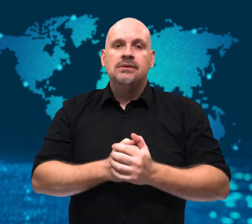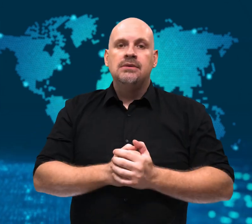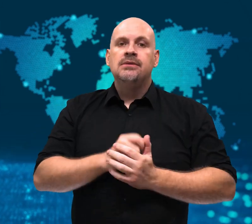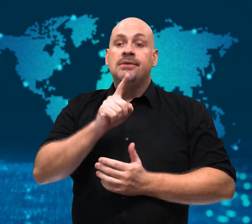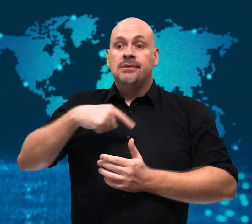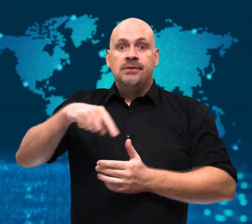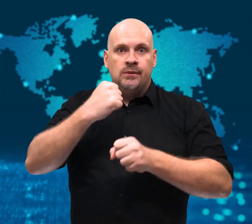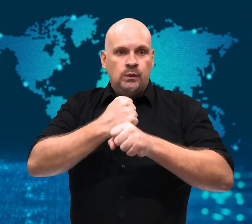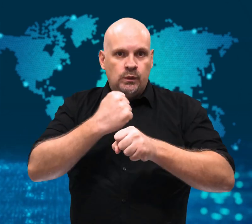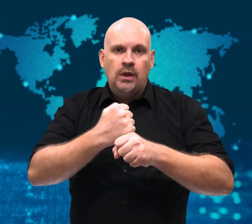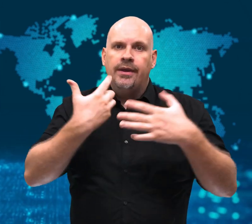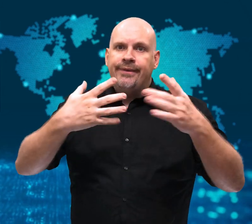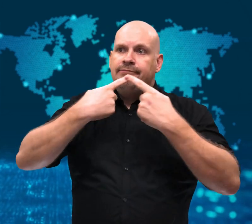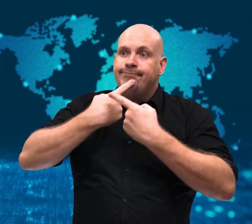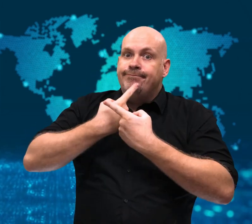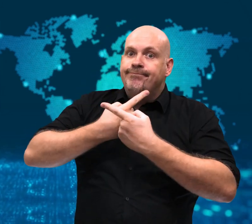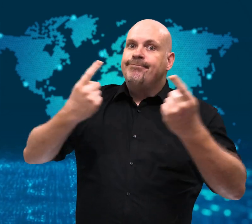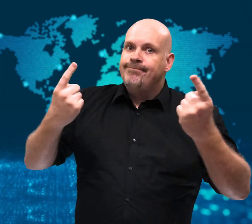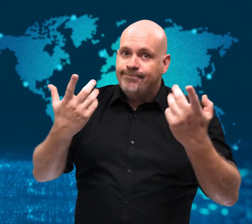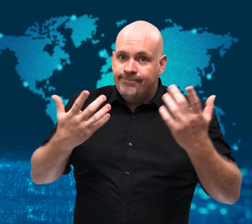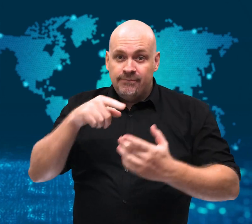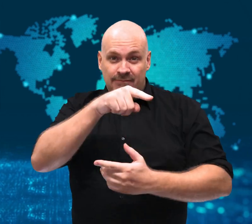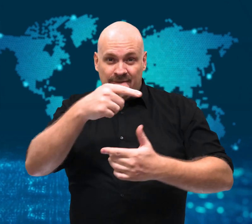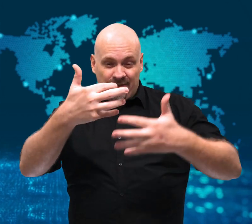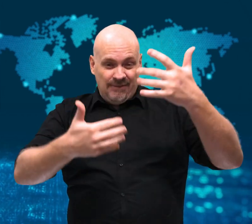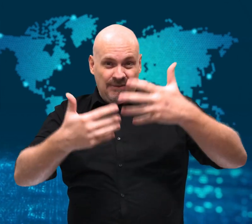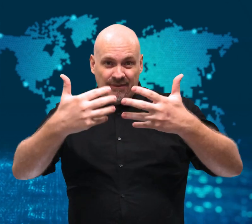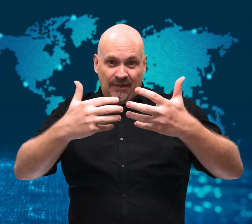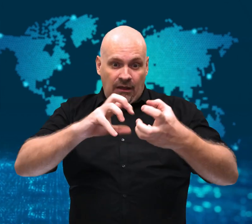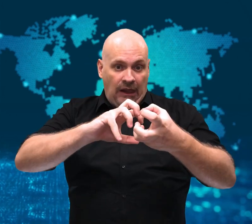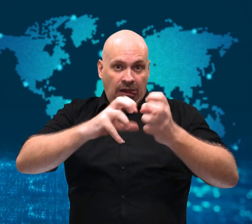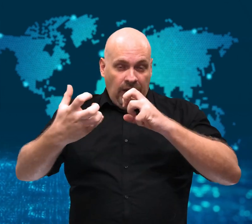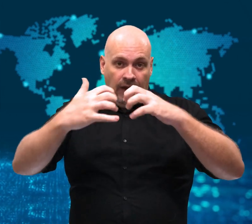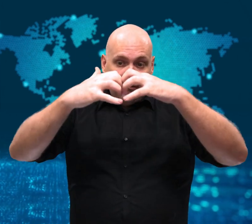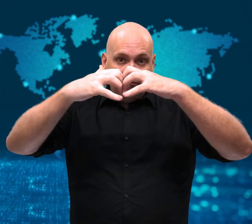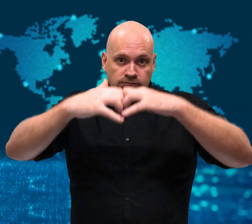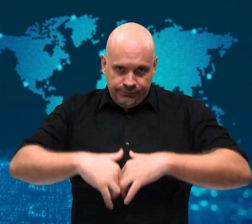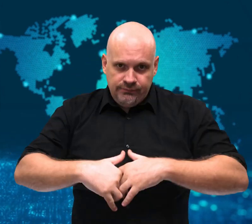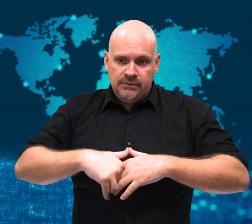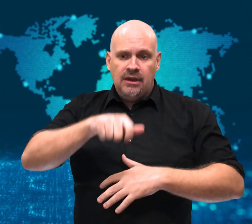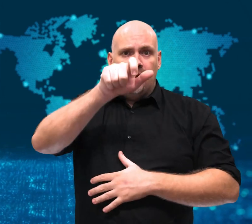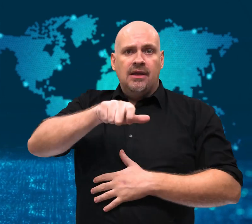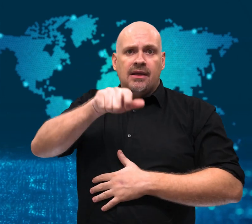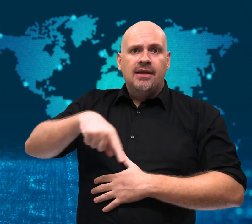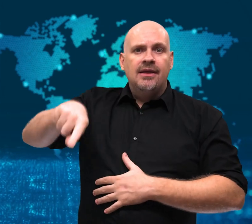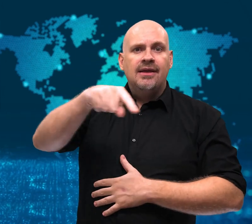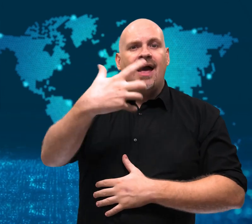preventing them from fixing the problem.